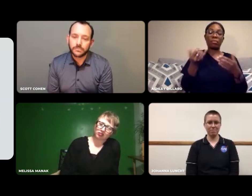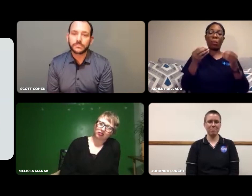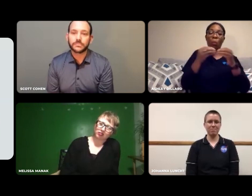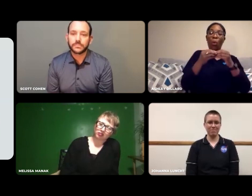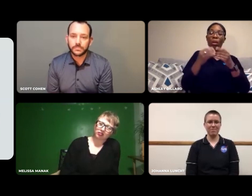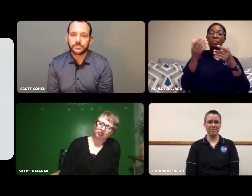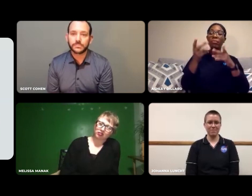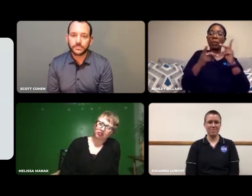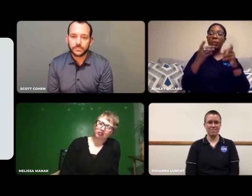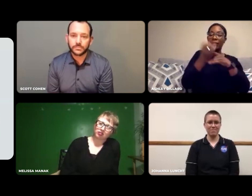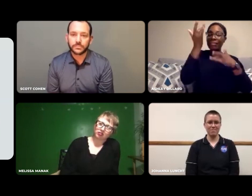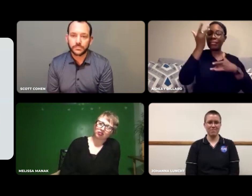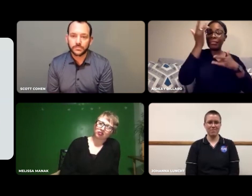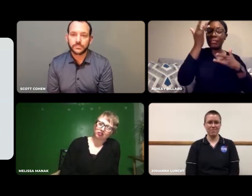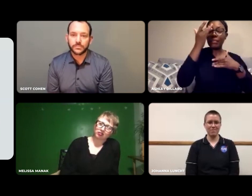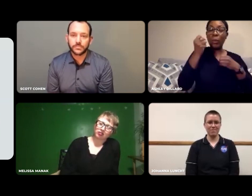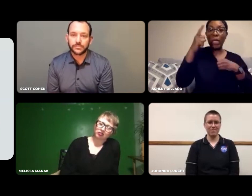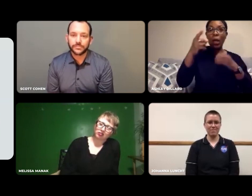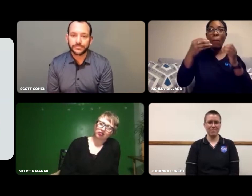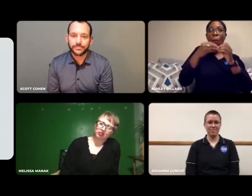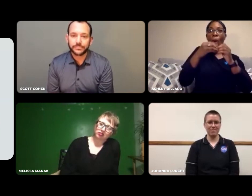there are more people getting sick.